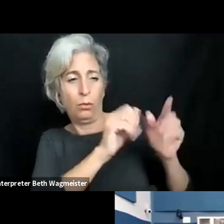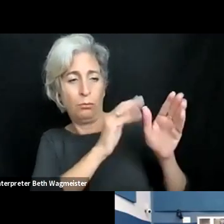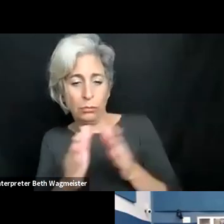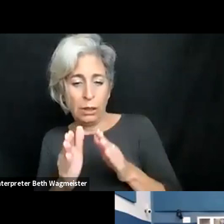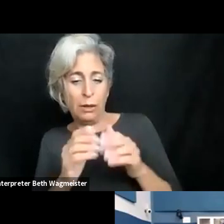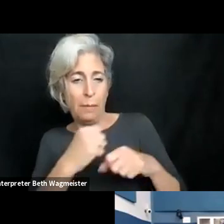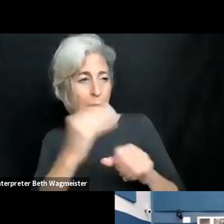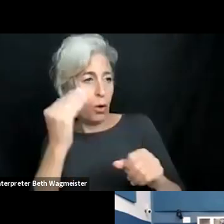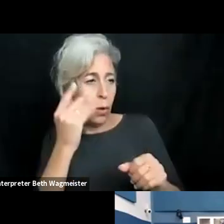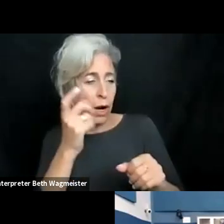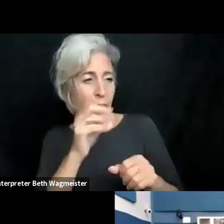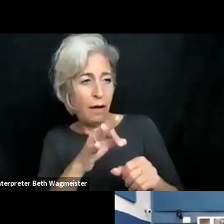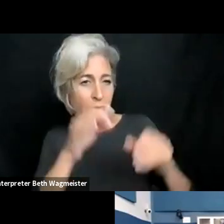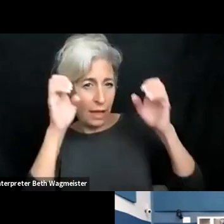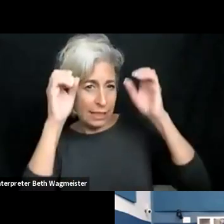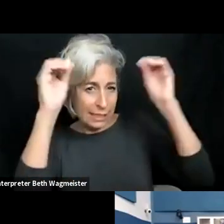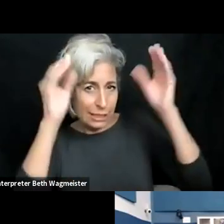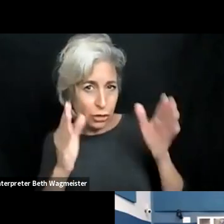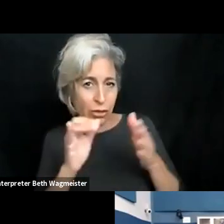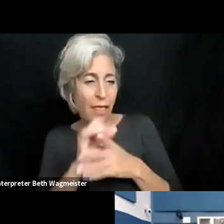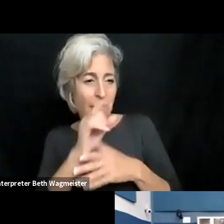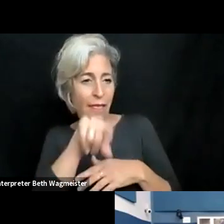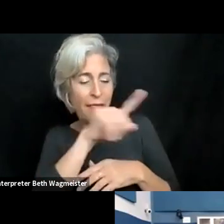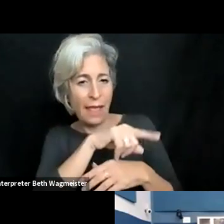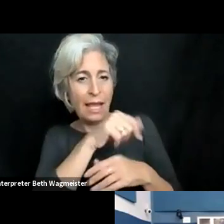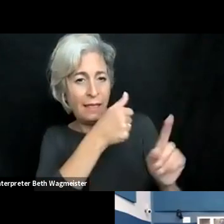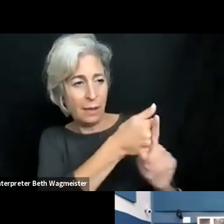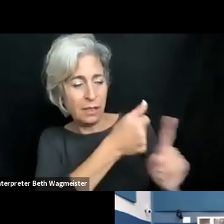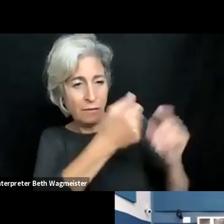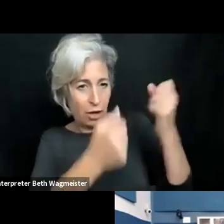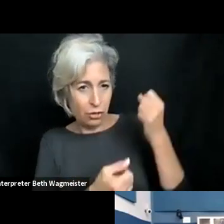strategic consideration towards that direction such as to say to